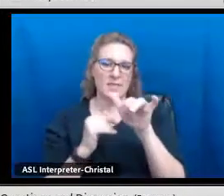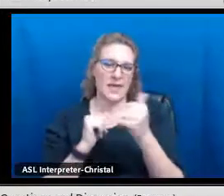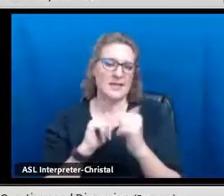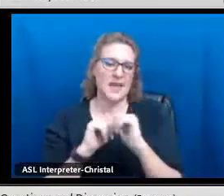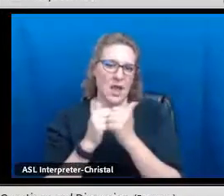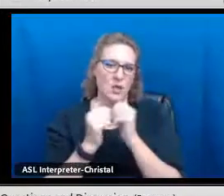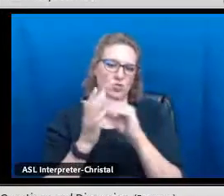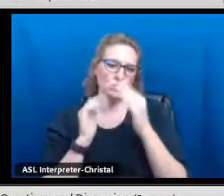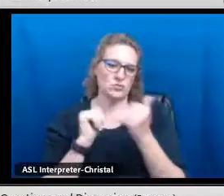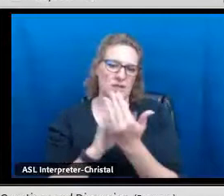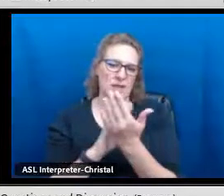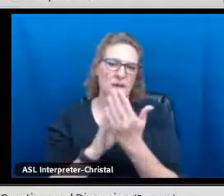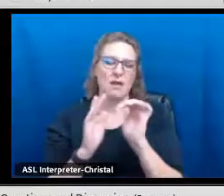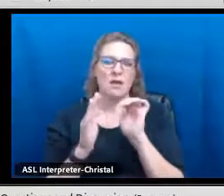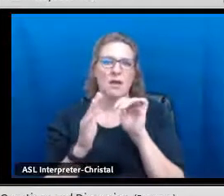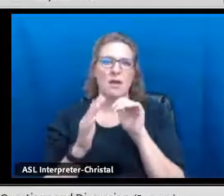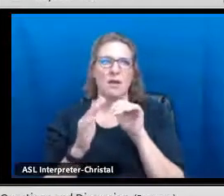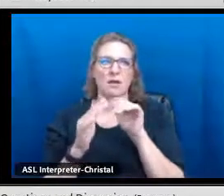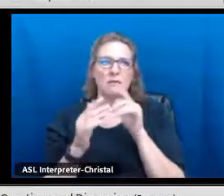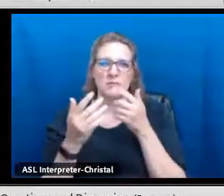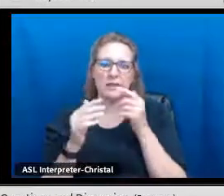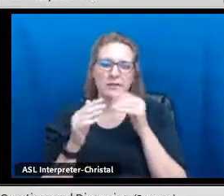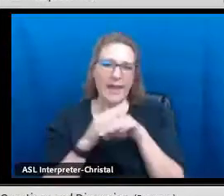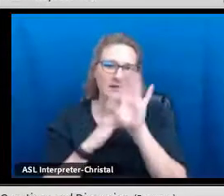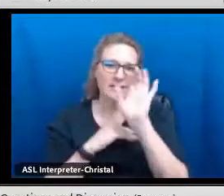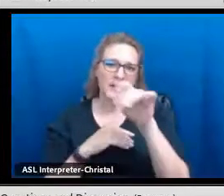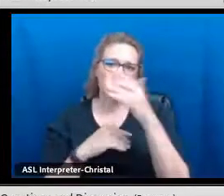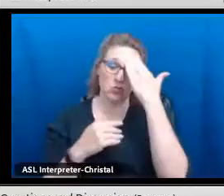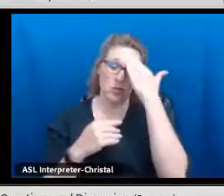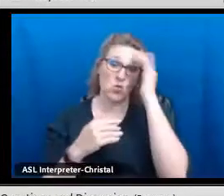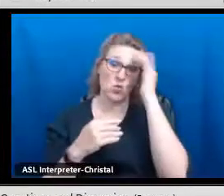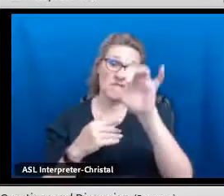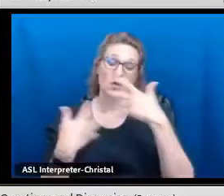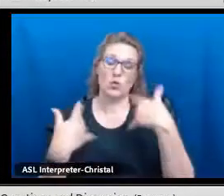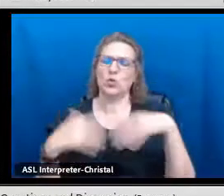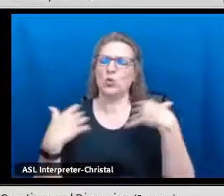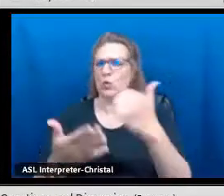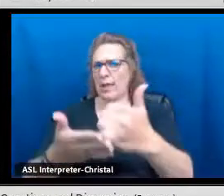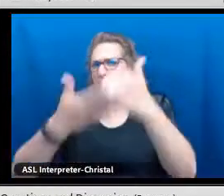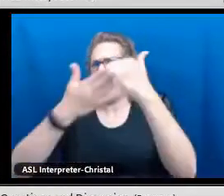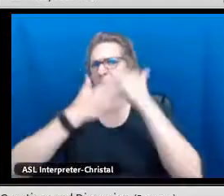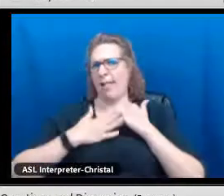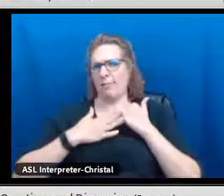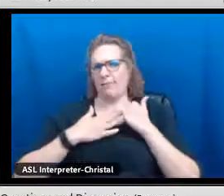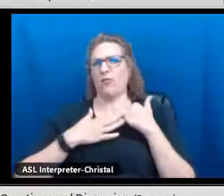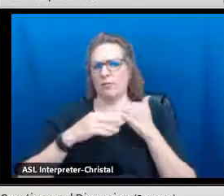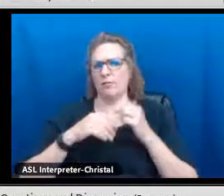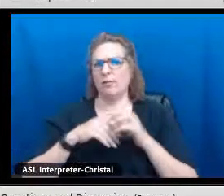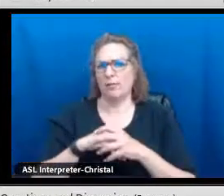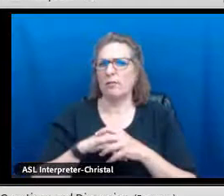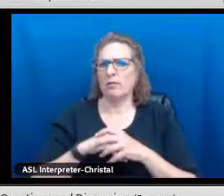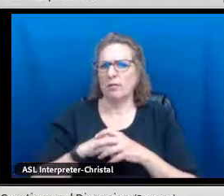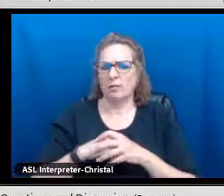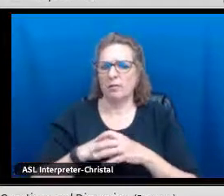Usually they post it out really detailed because a lot of our students need to have access to it and that's the way that they are able to access it.